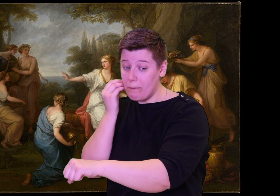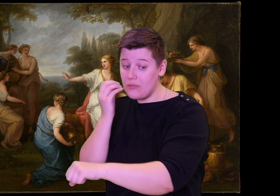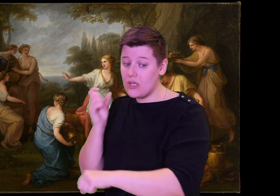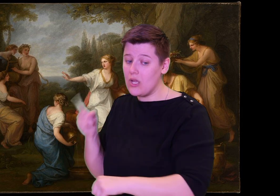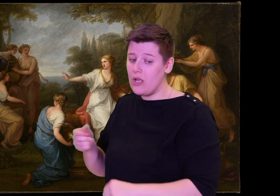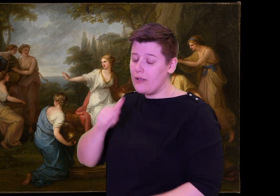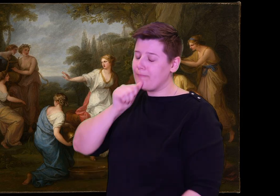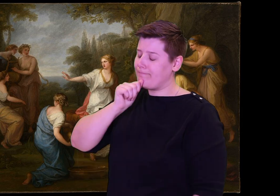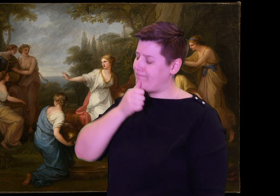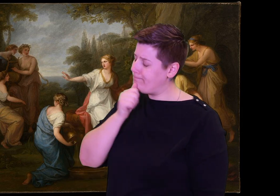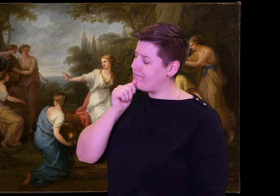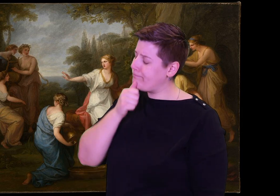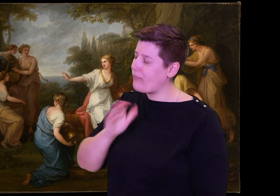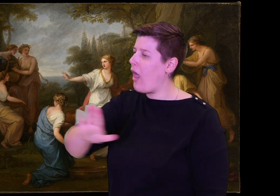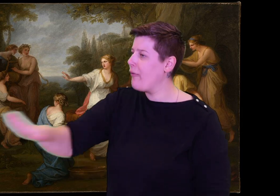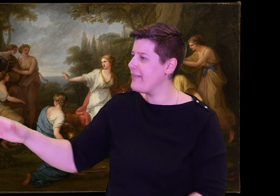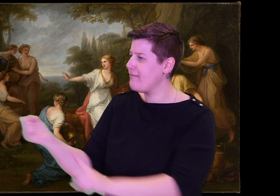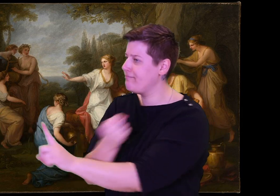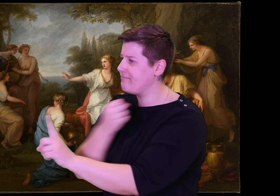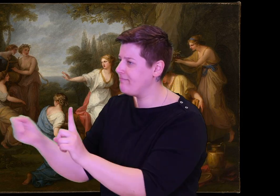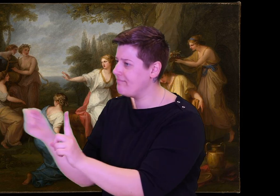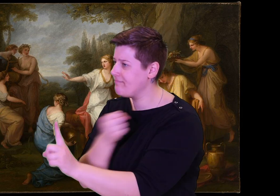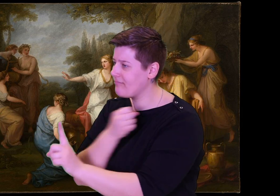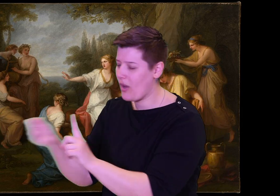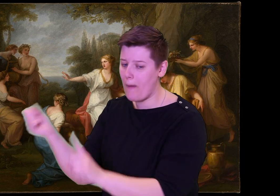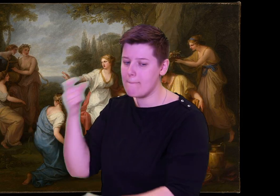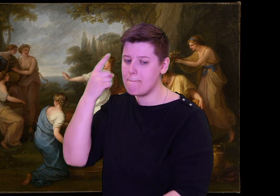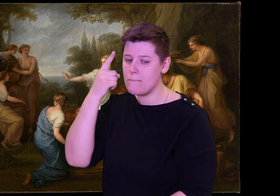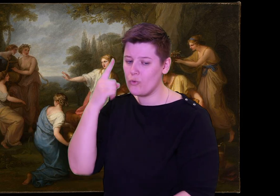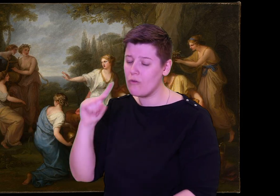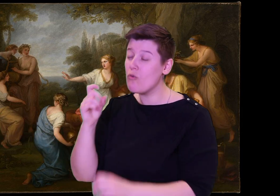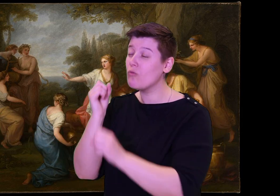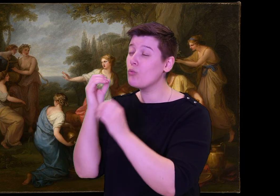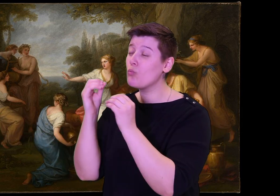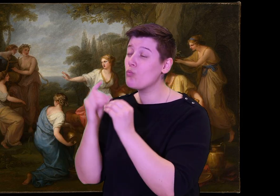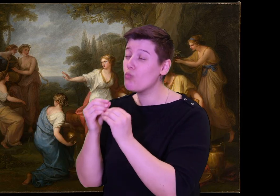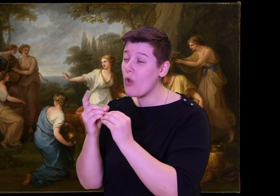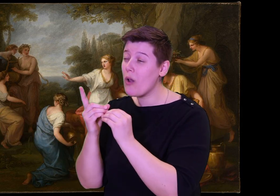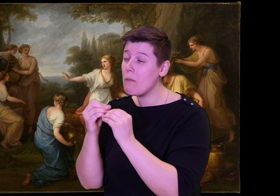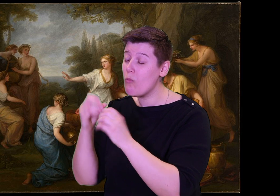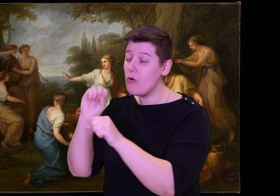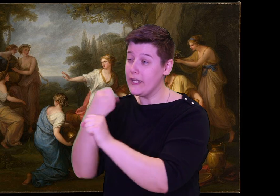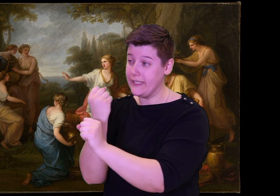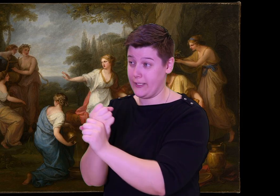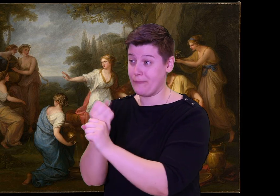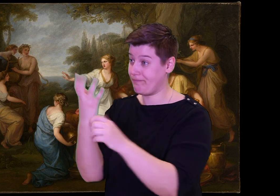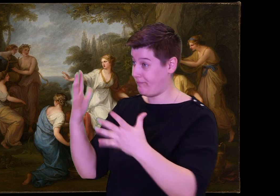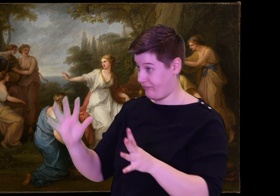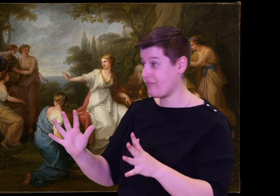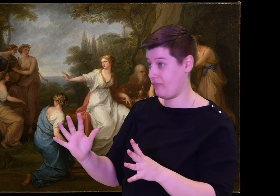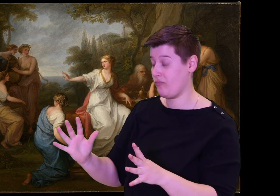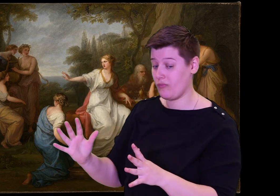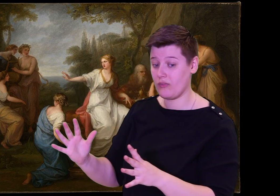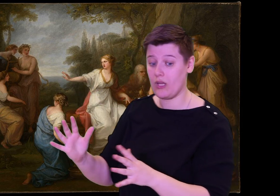He came home last of all the Achaean heroes.